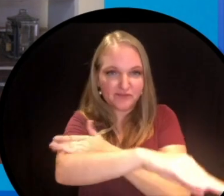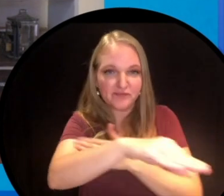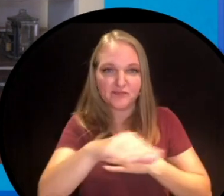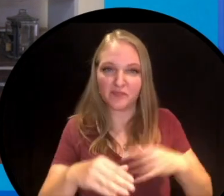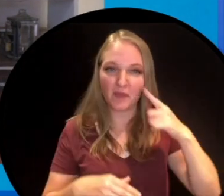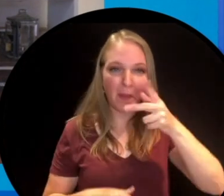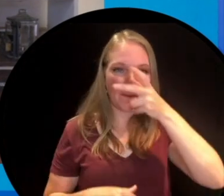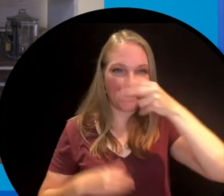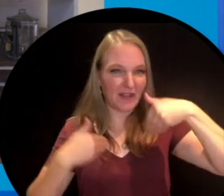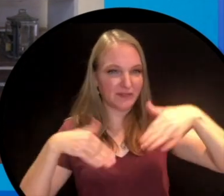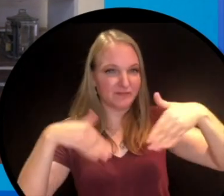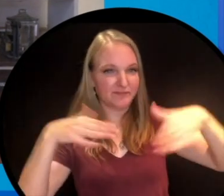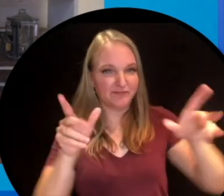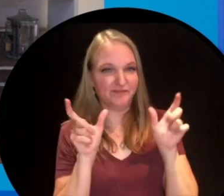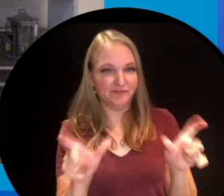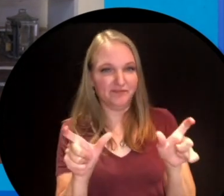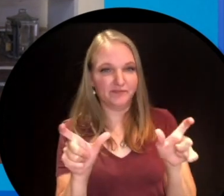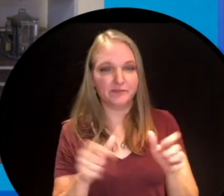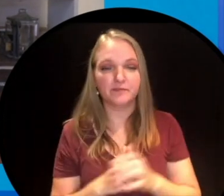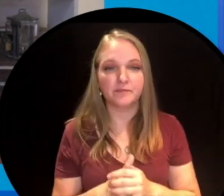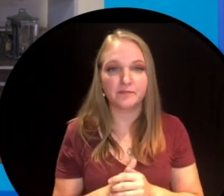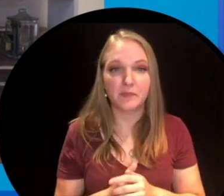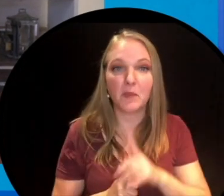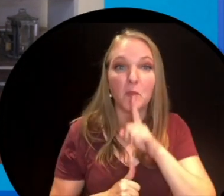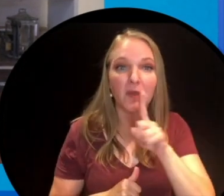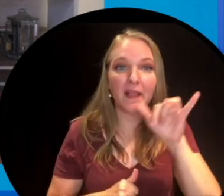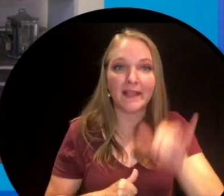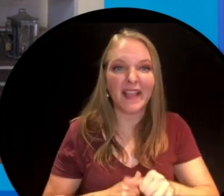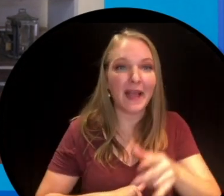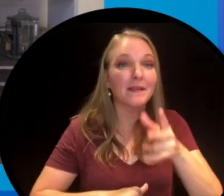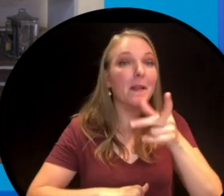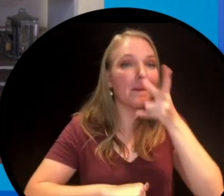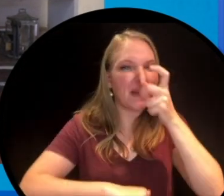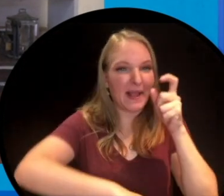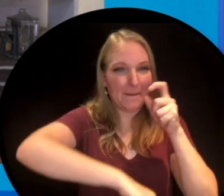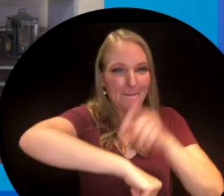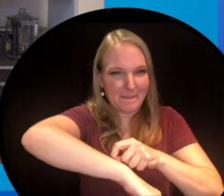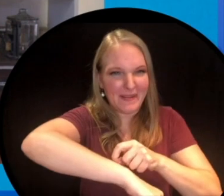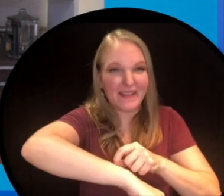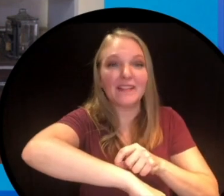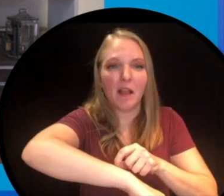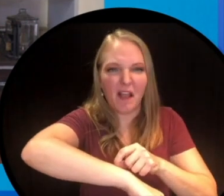help to keep the bugs away. Really it's after you've been bitten that's really uncomfortable